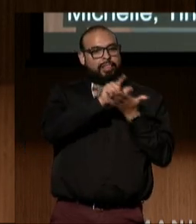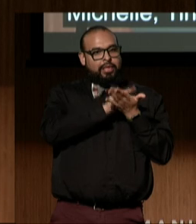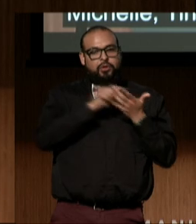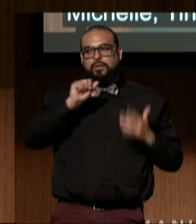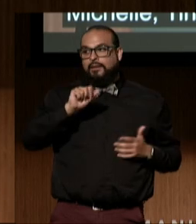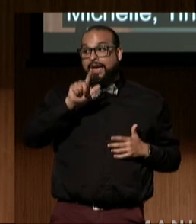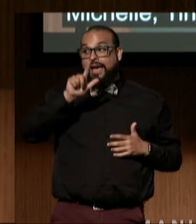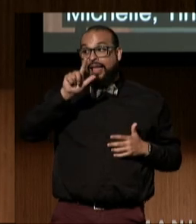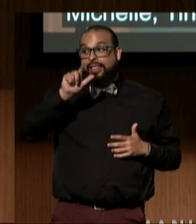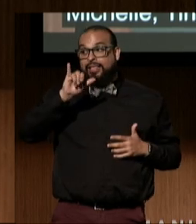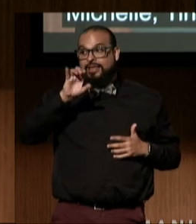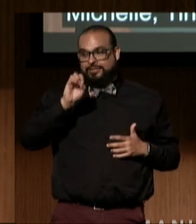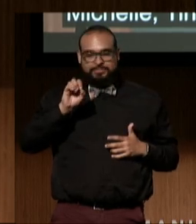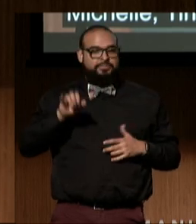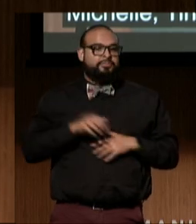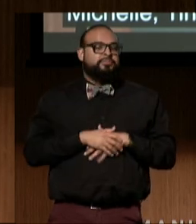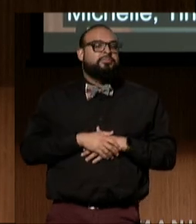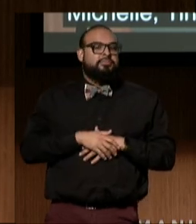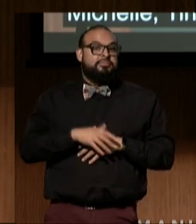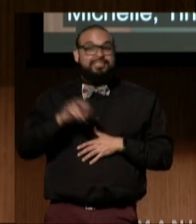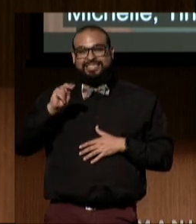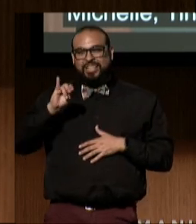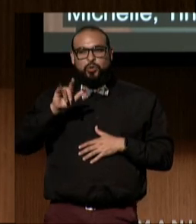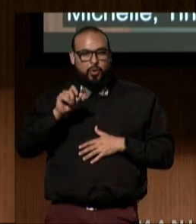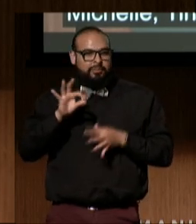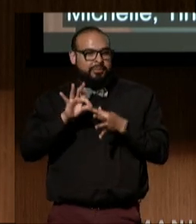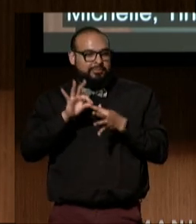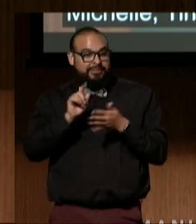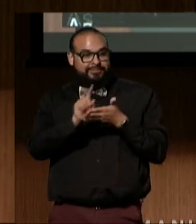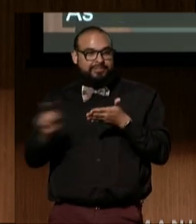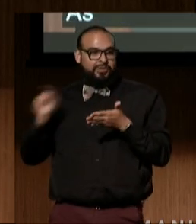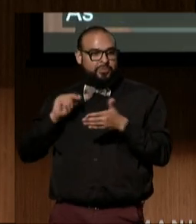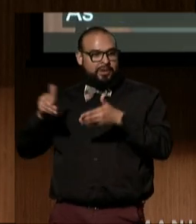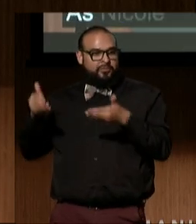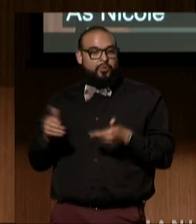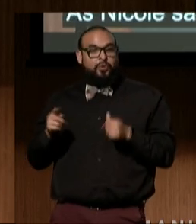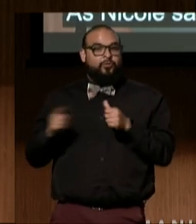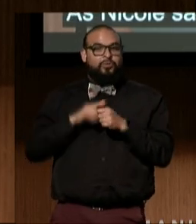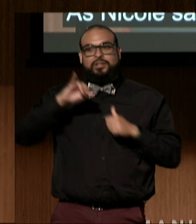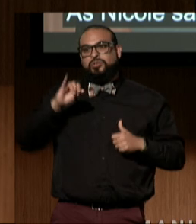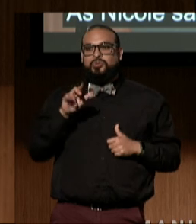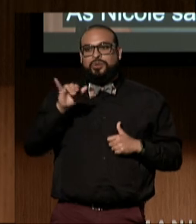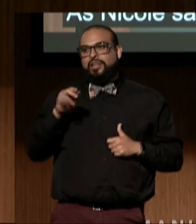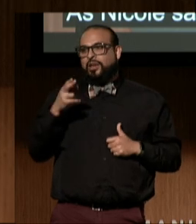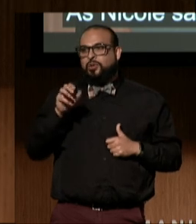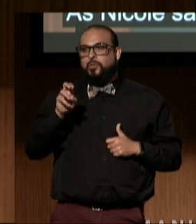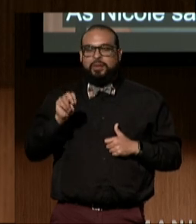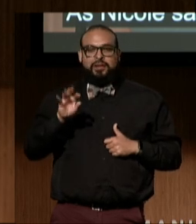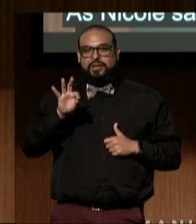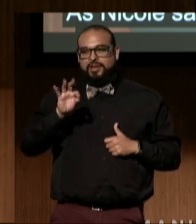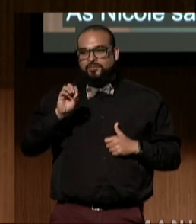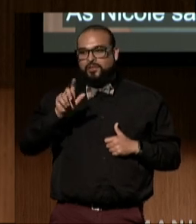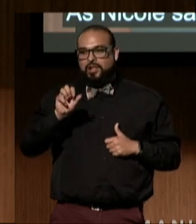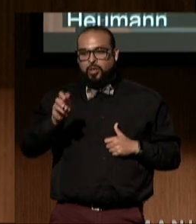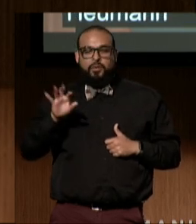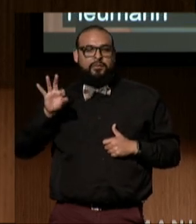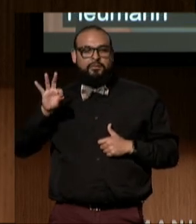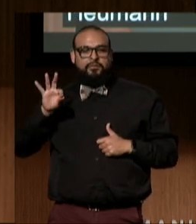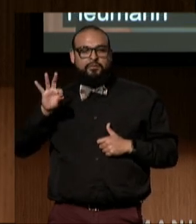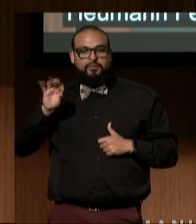As Nicole said, last week we welcomed our first Judy Heumann Fellow, Felicia Asbury. Felicia will work on all DREDF issues